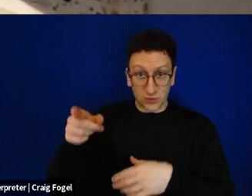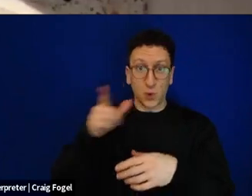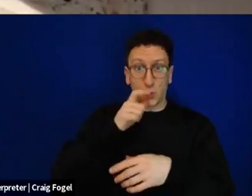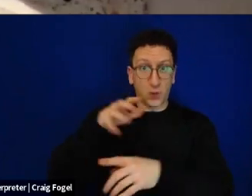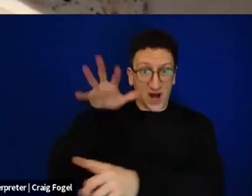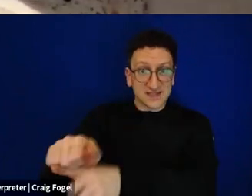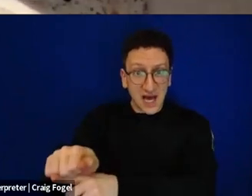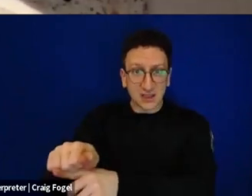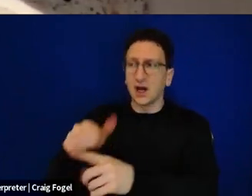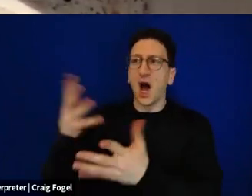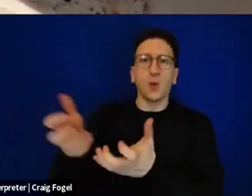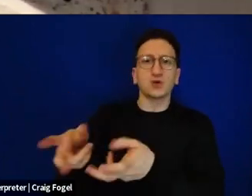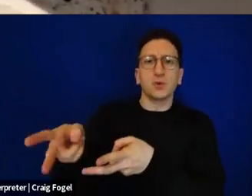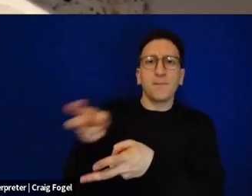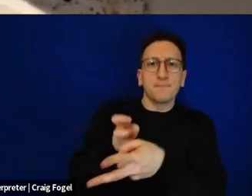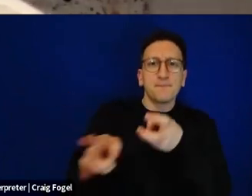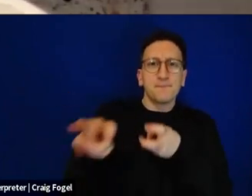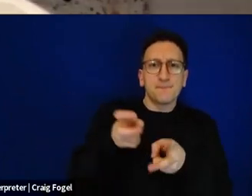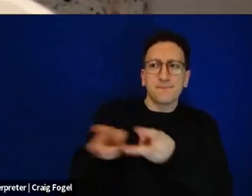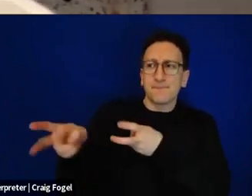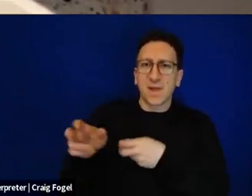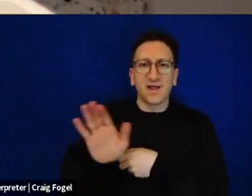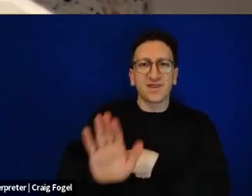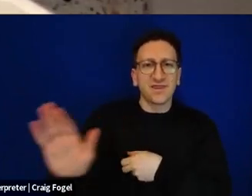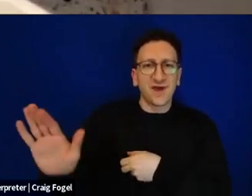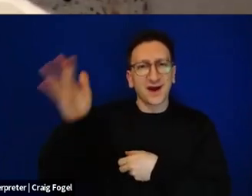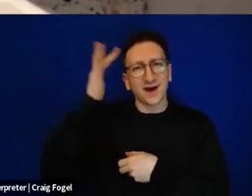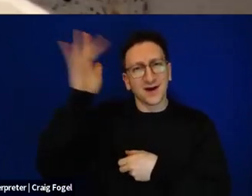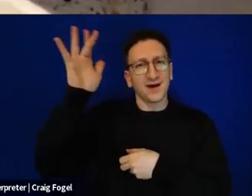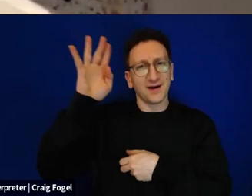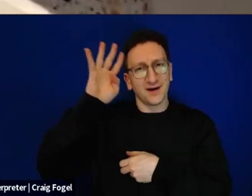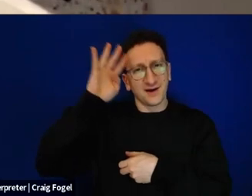I wanted to reflect the life, the creativity, the Jewish tradition that emanated from those